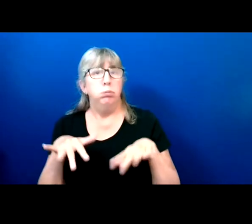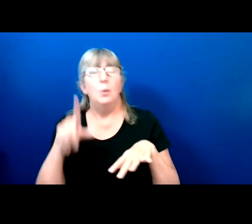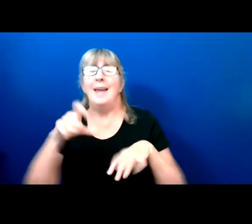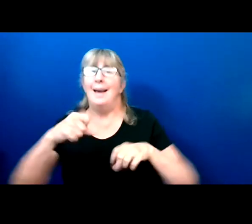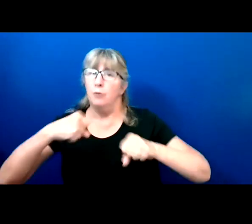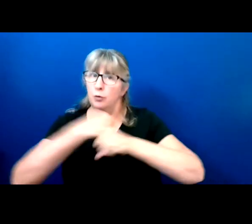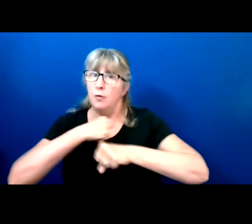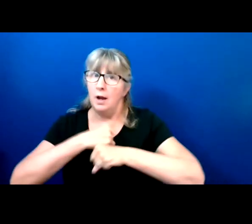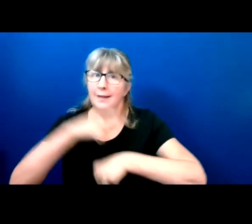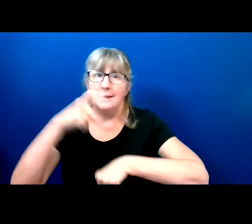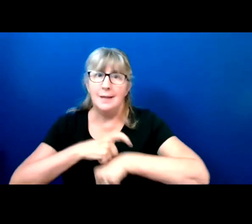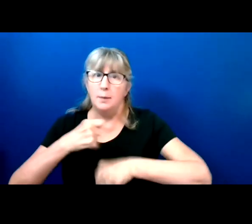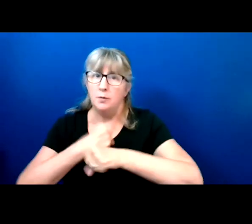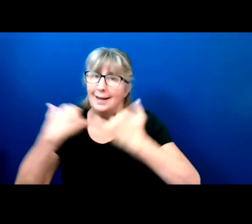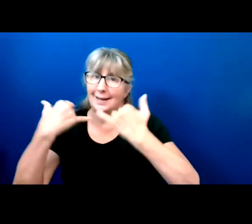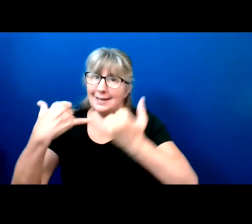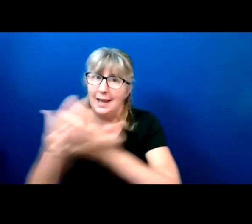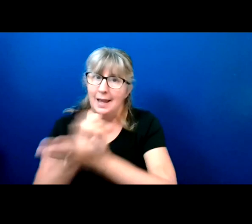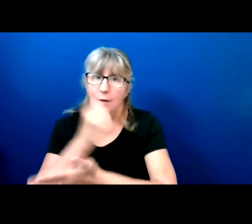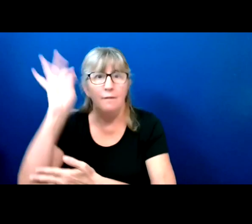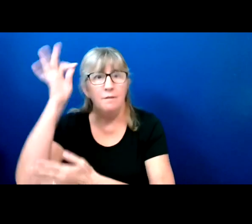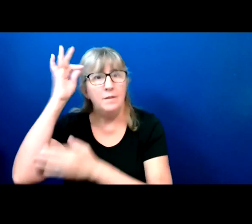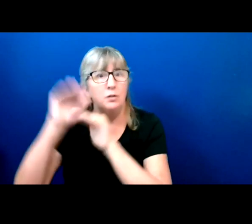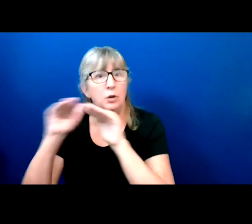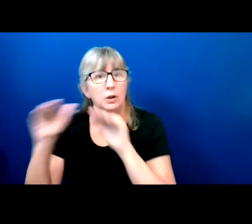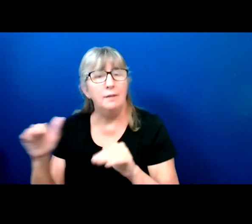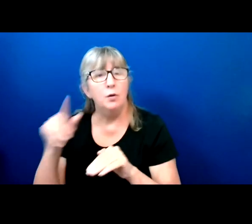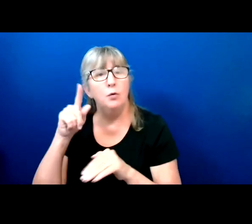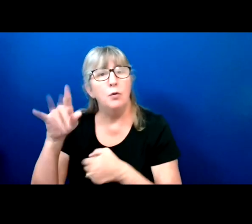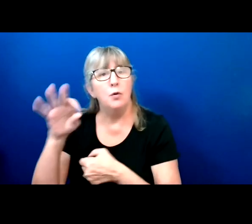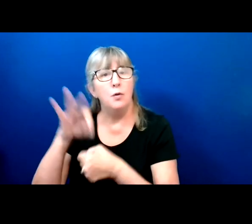At the federal level for the John Lewis voting right advancement act.